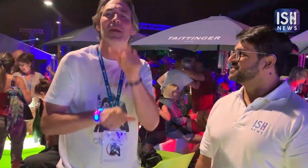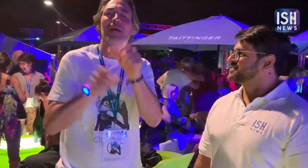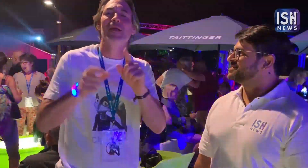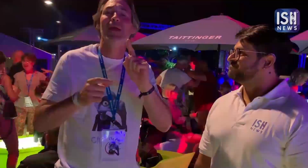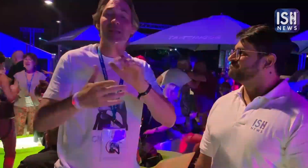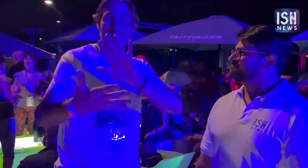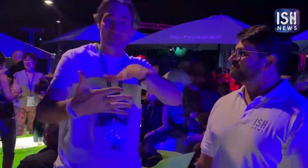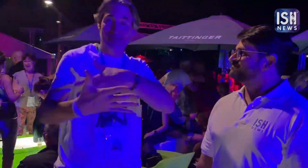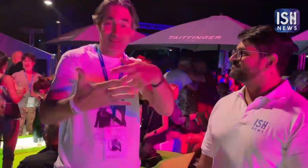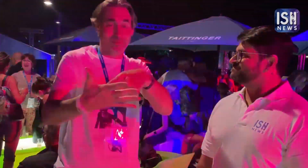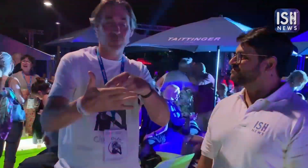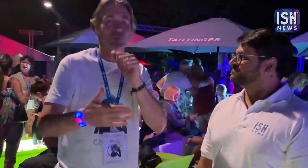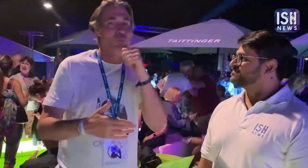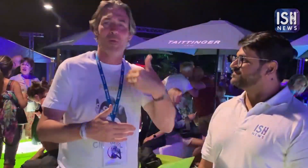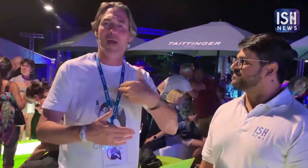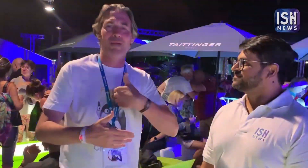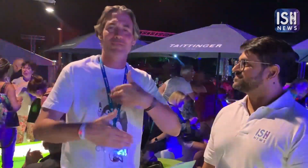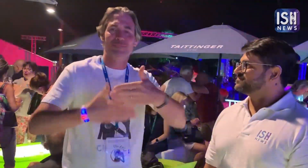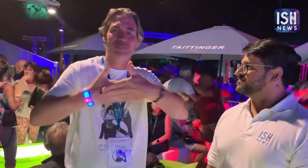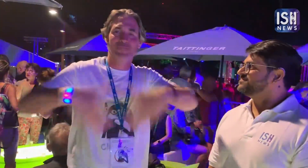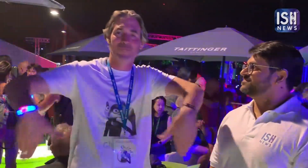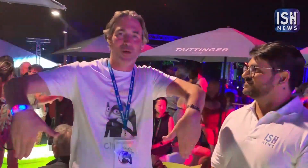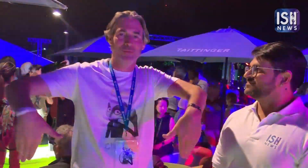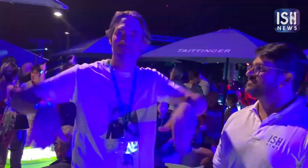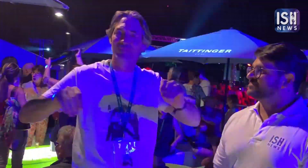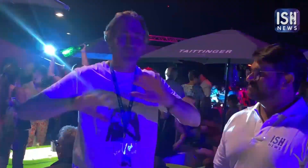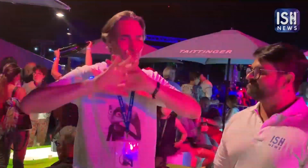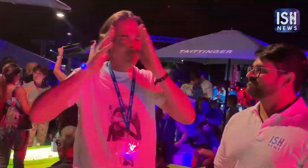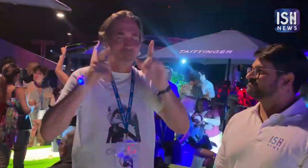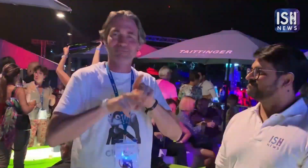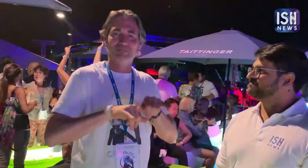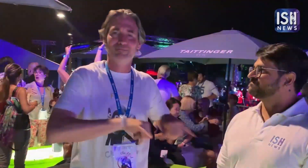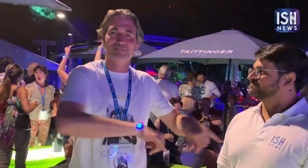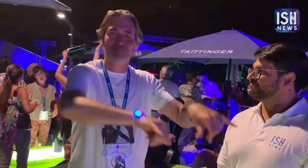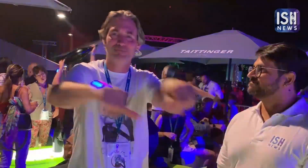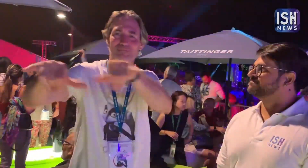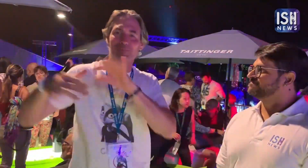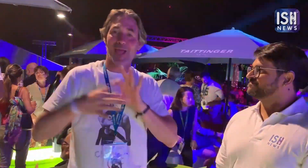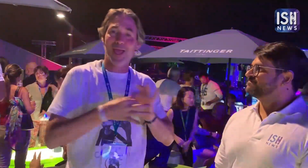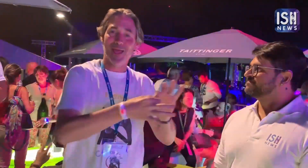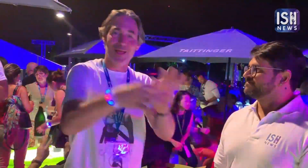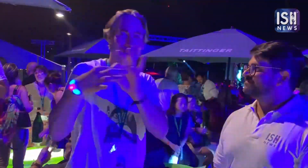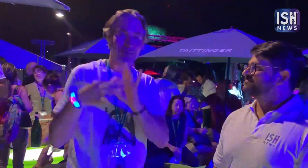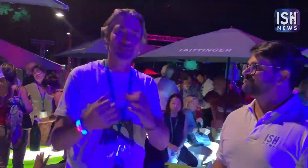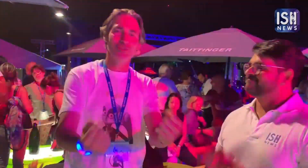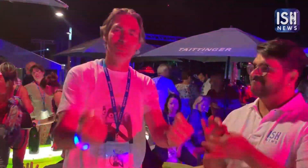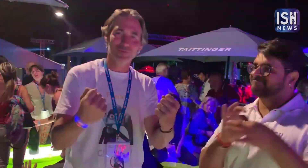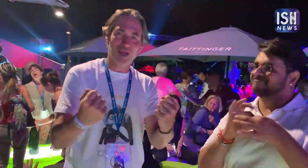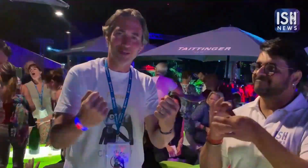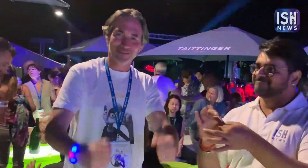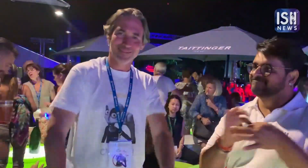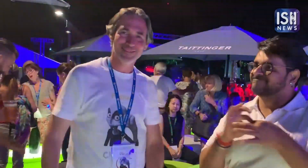as Sign Language has no boundaries. Everyone is same and connected strongly.